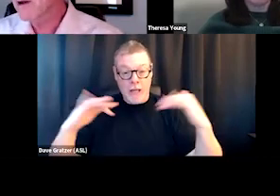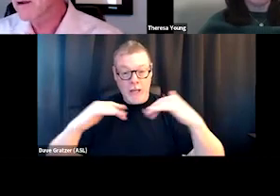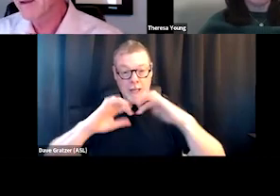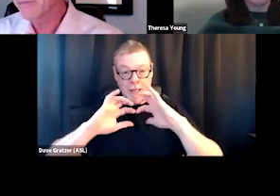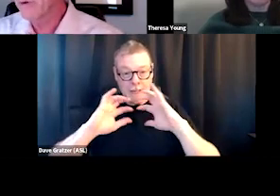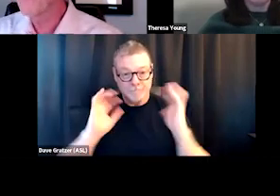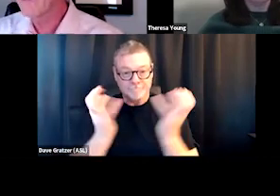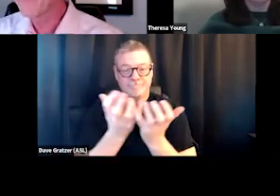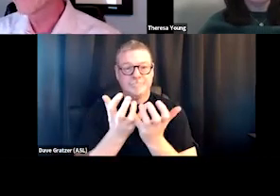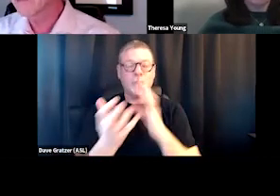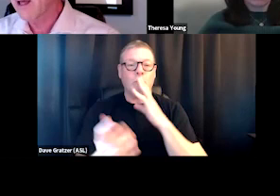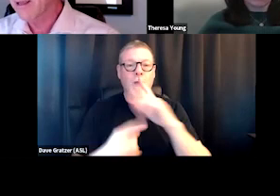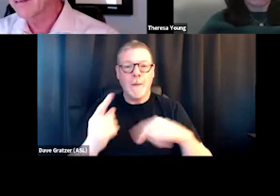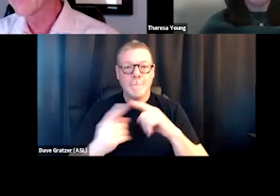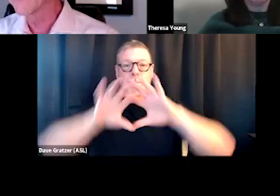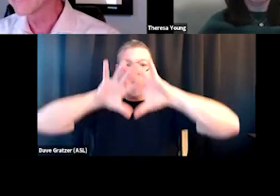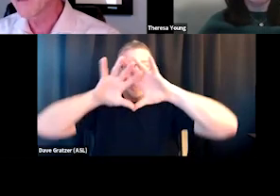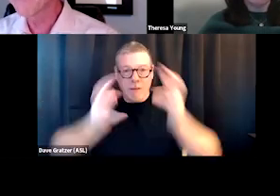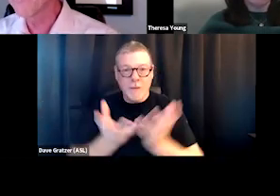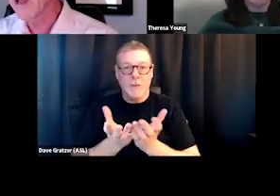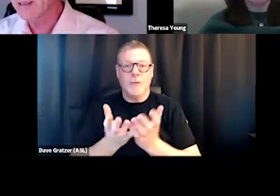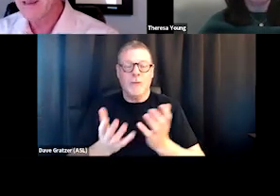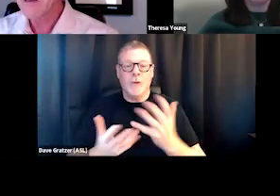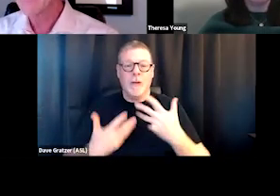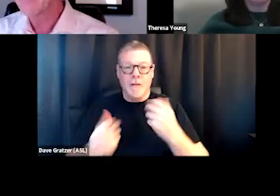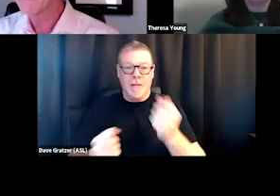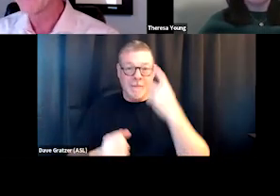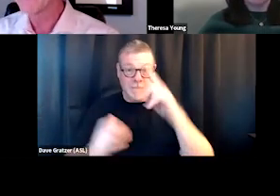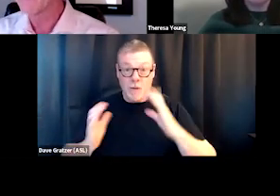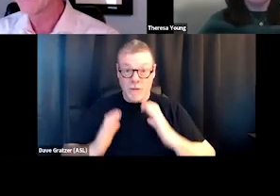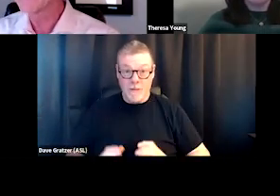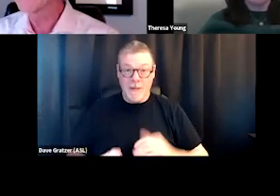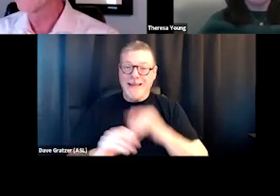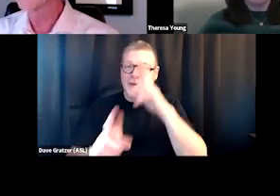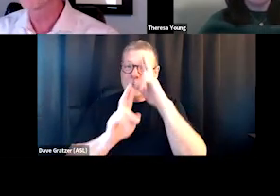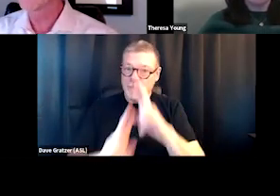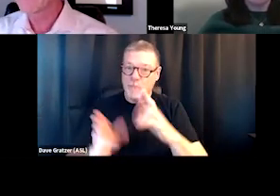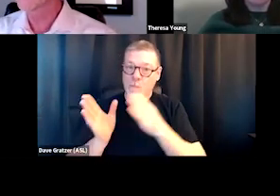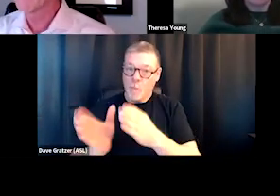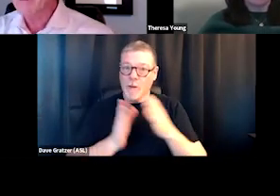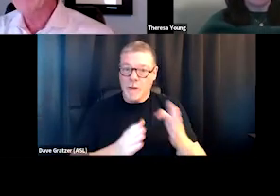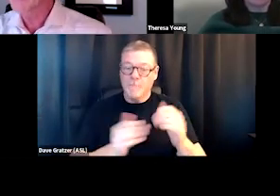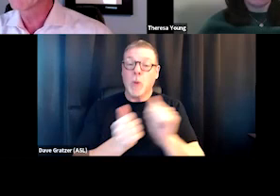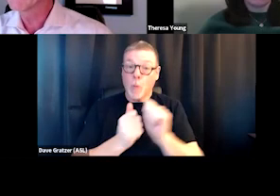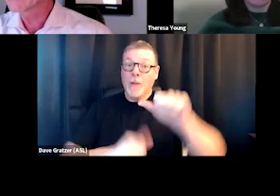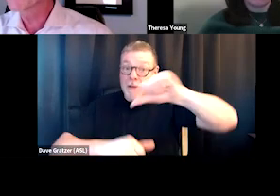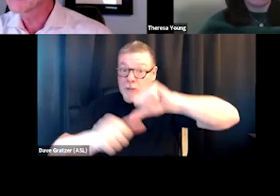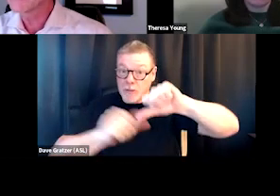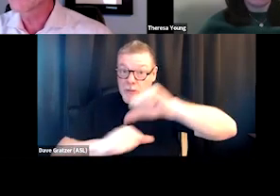to talk about the whole health of a client in a respectful way, you know, with one another about their area of expertise